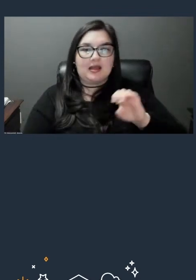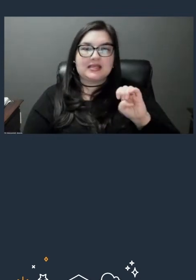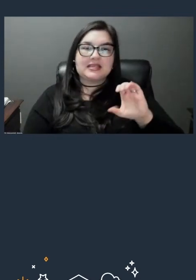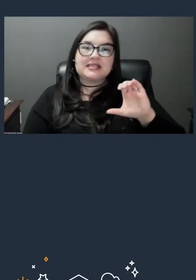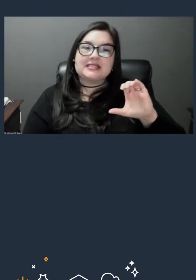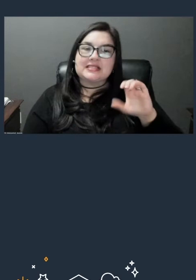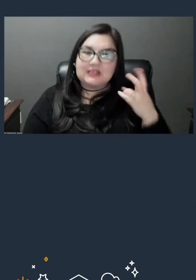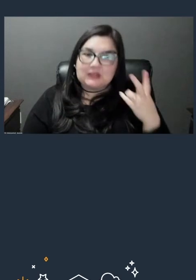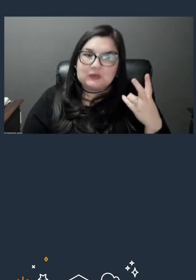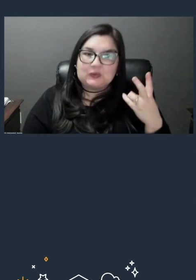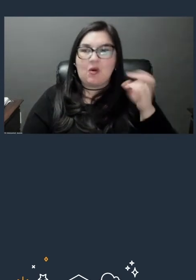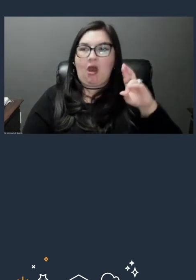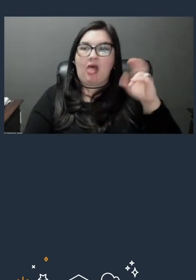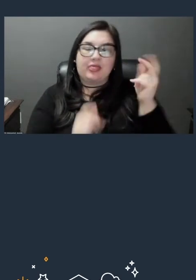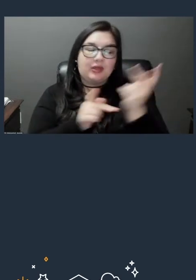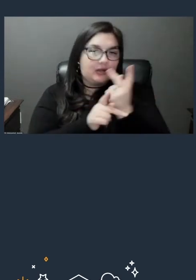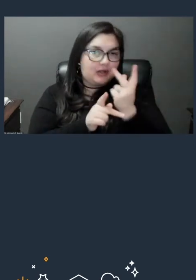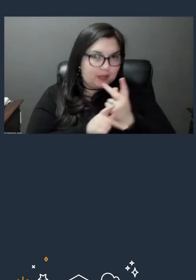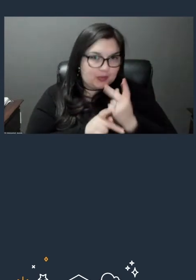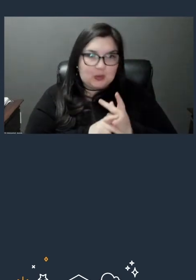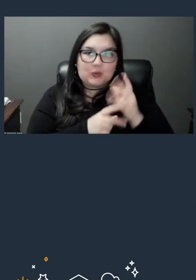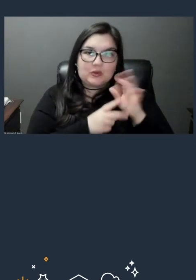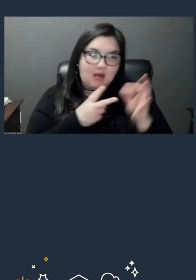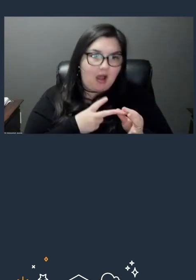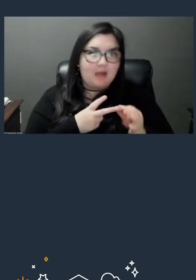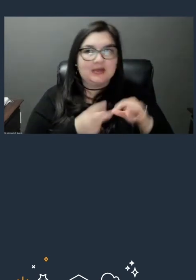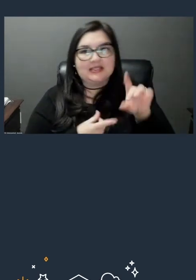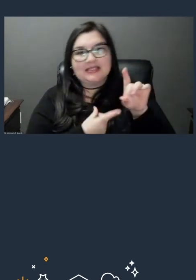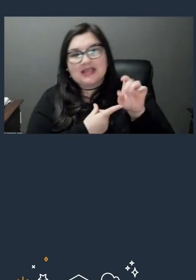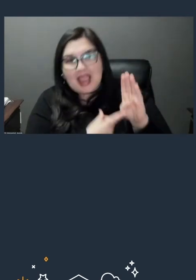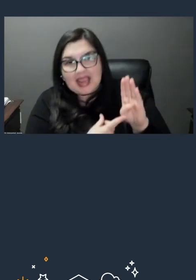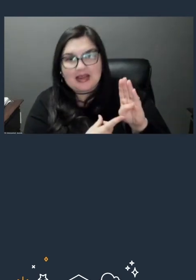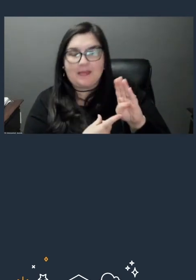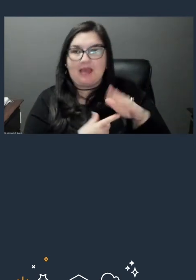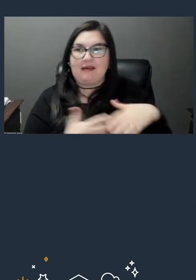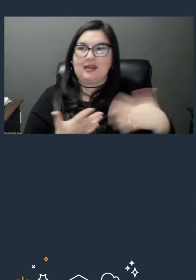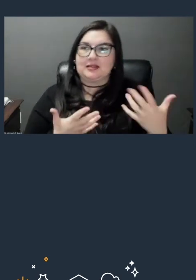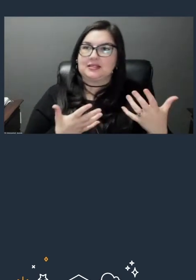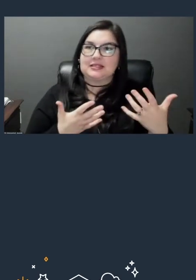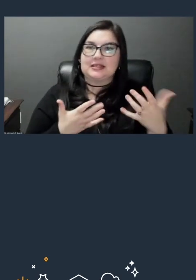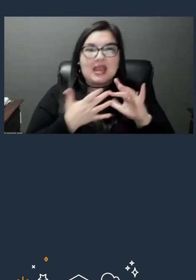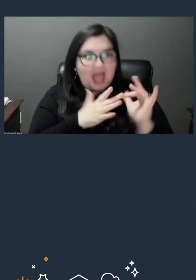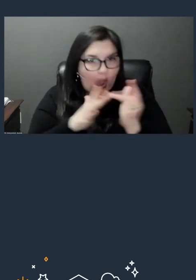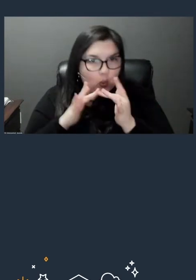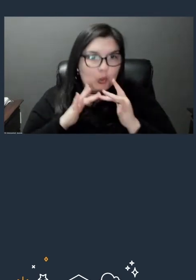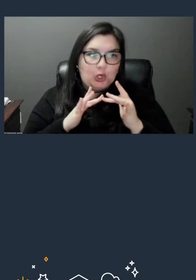They want databases. They're gonna do some stuff with networking. What are some of the other areas